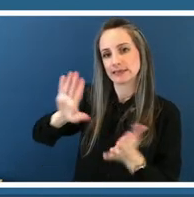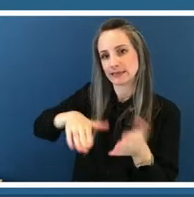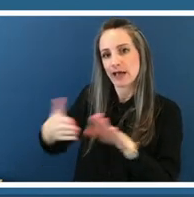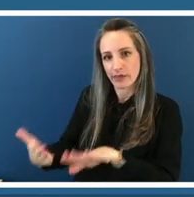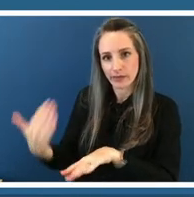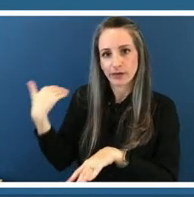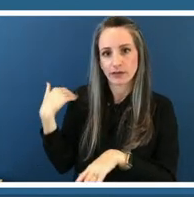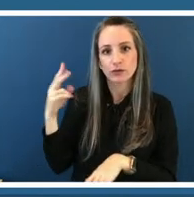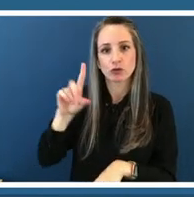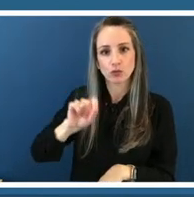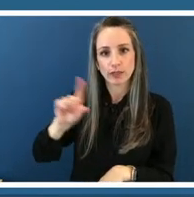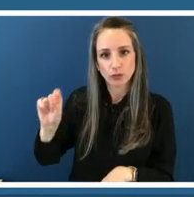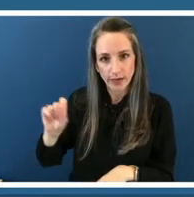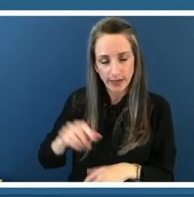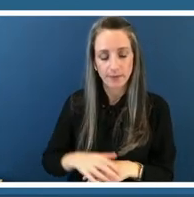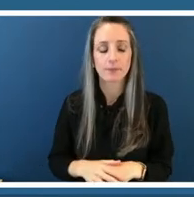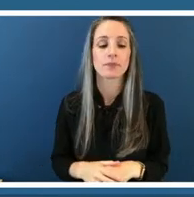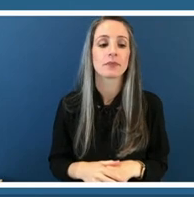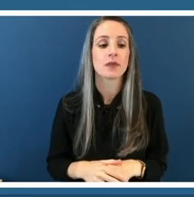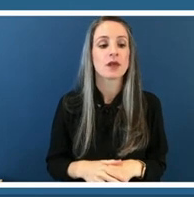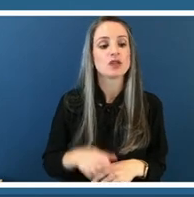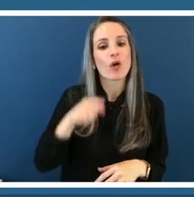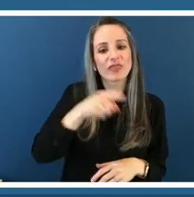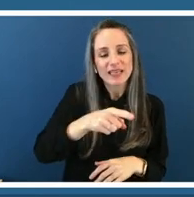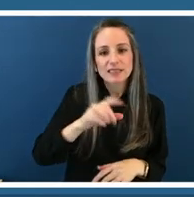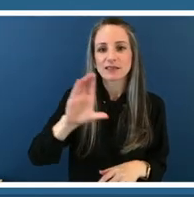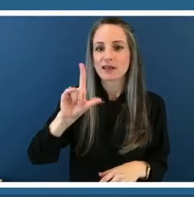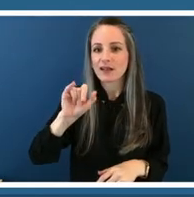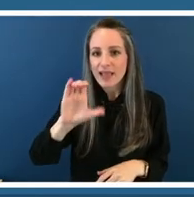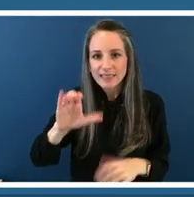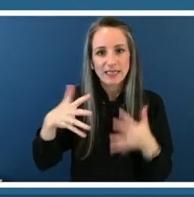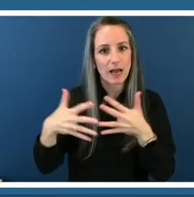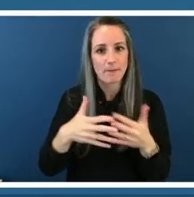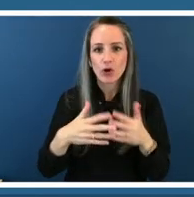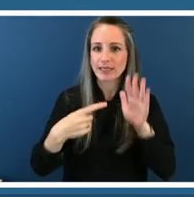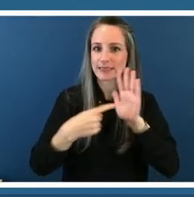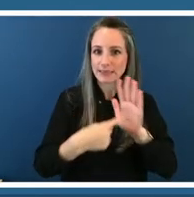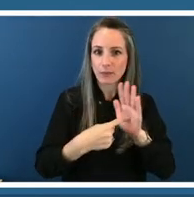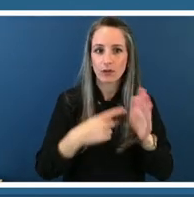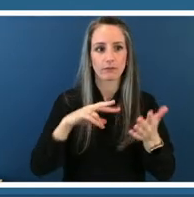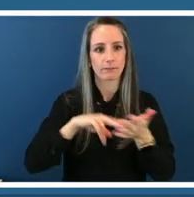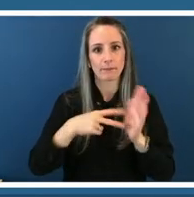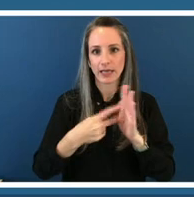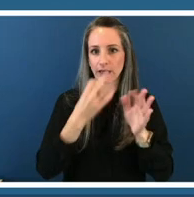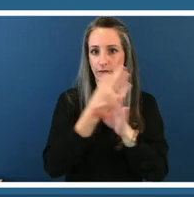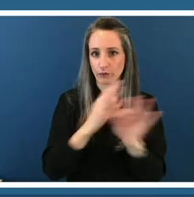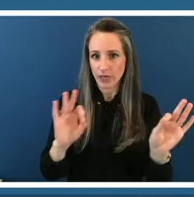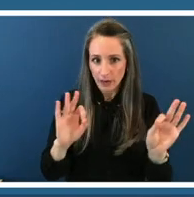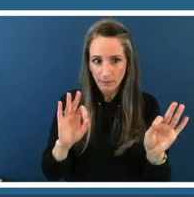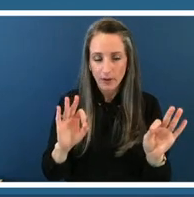so she takes this classic american symbol of freedom and asks us to